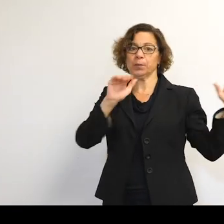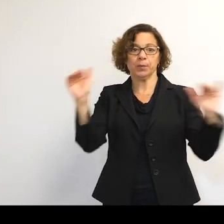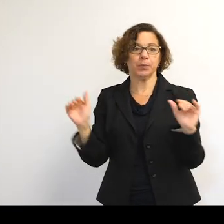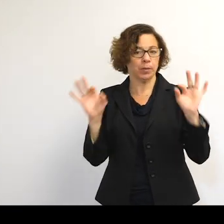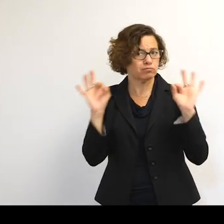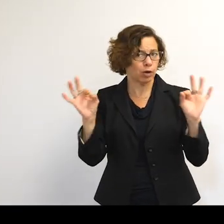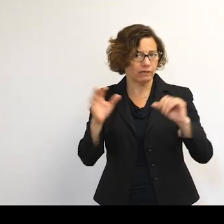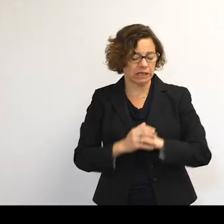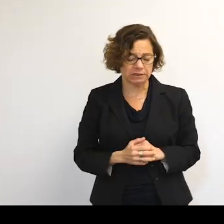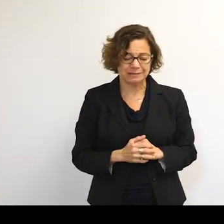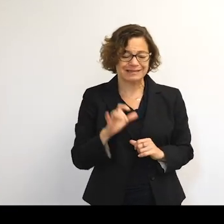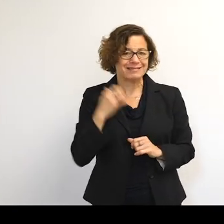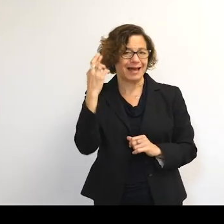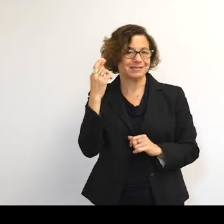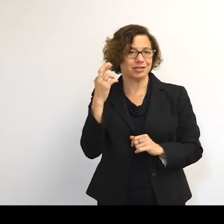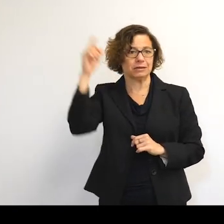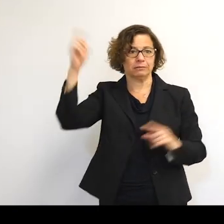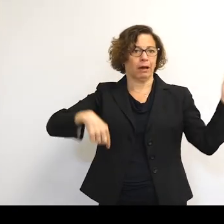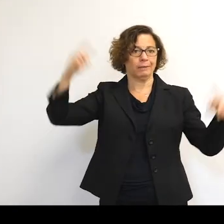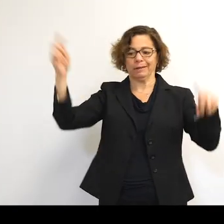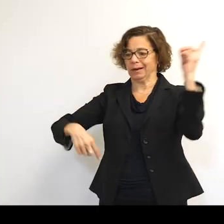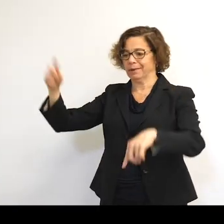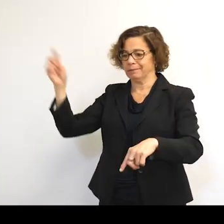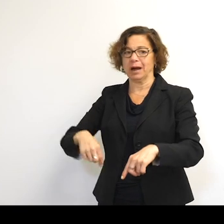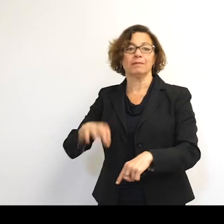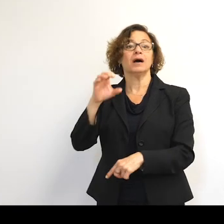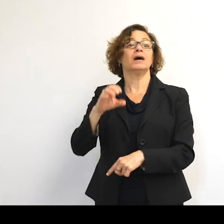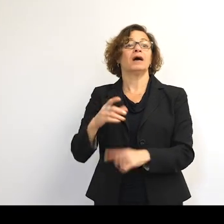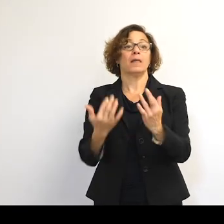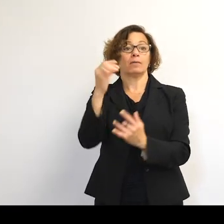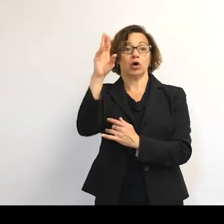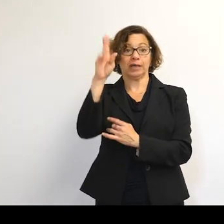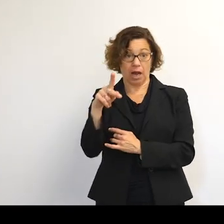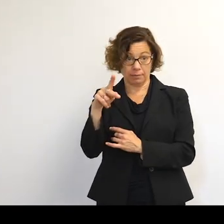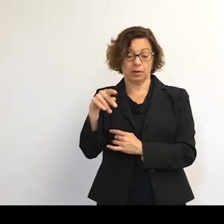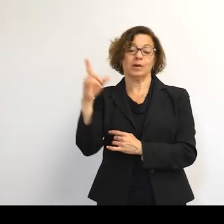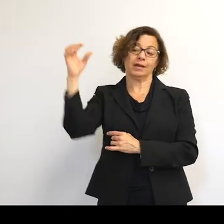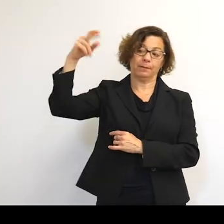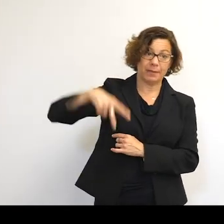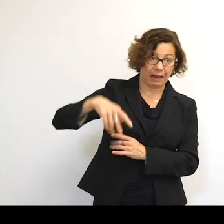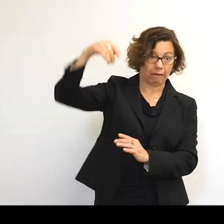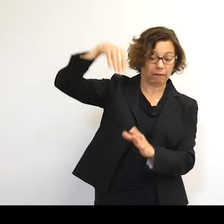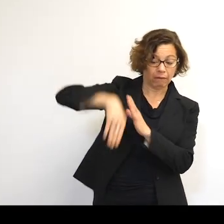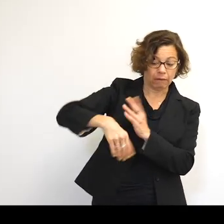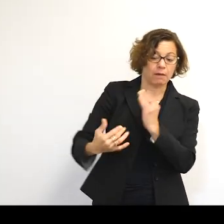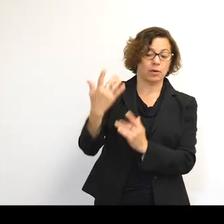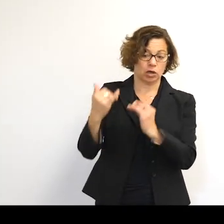And that's why things aren't just falling down all the time. Objects are burning up on a very frequent basis. So as we'll see, it's very busy up there.